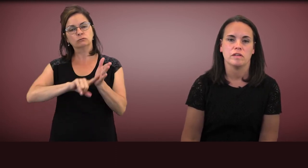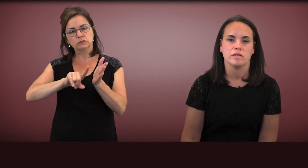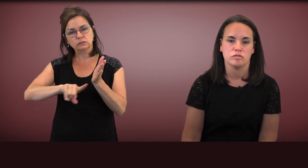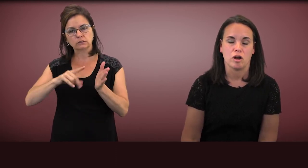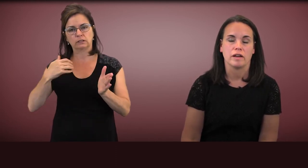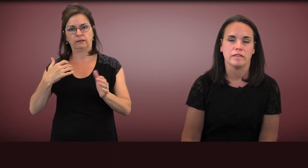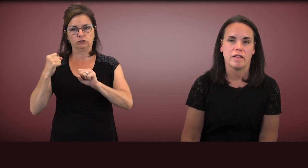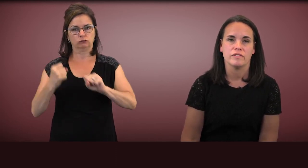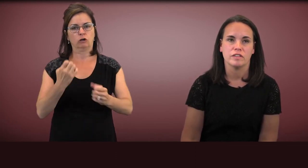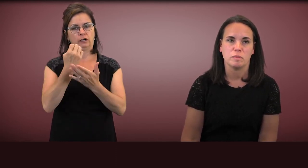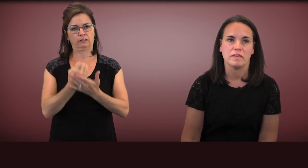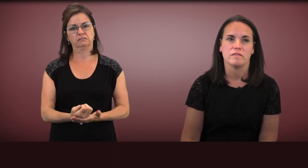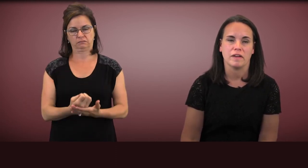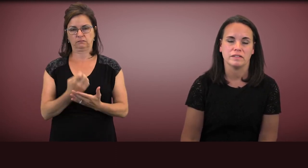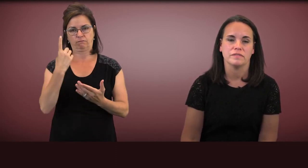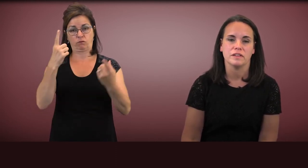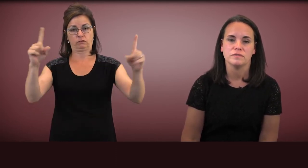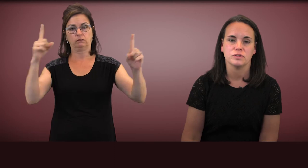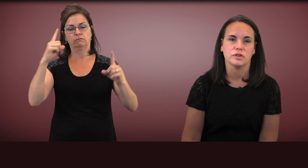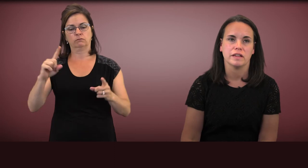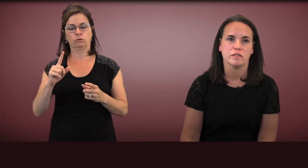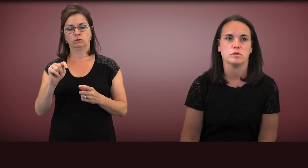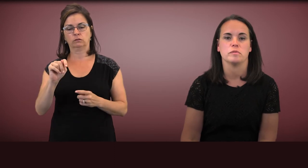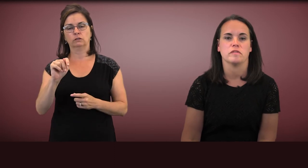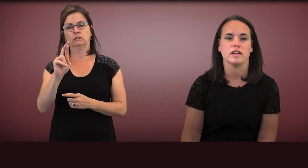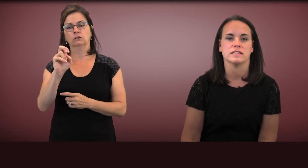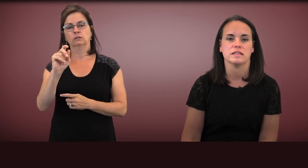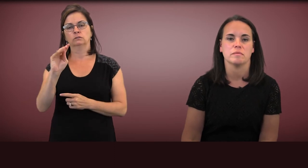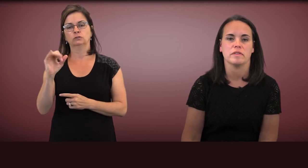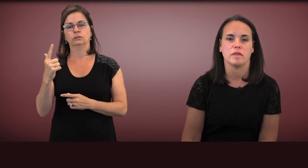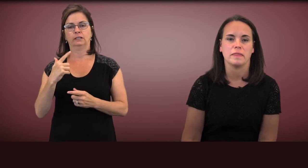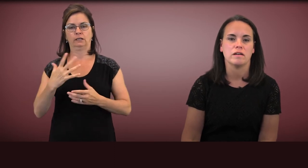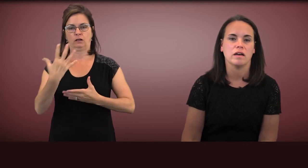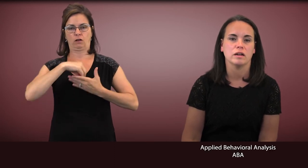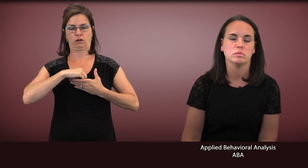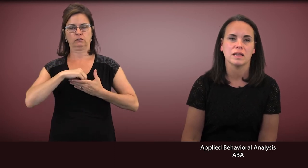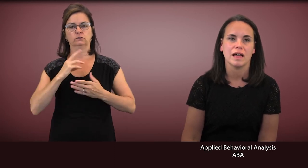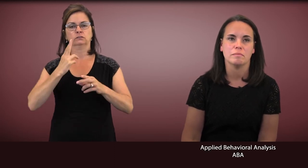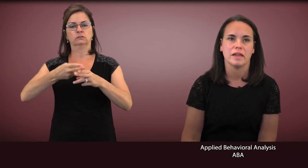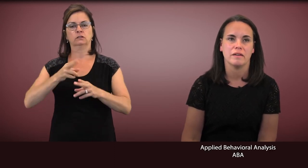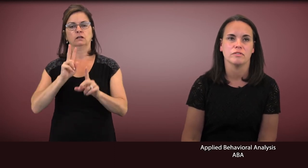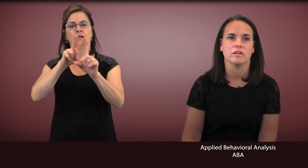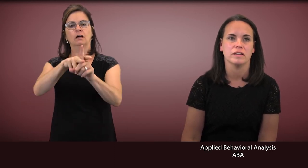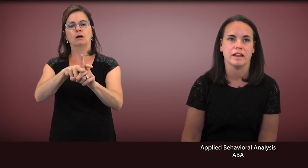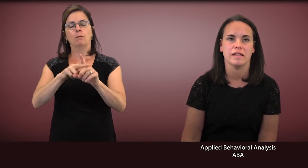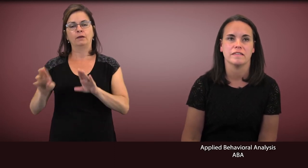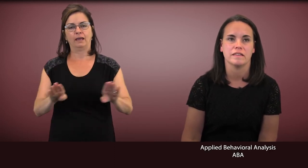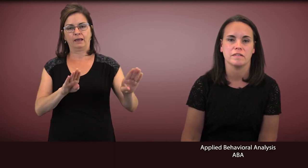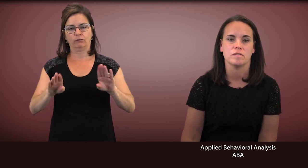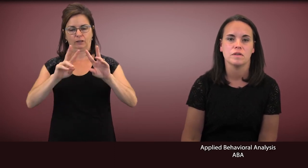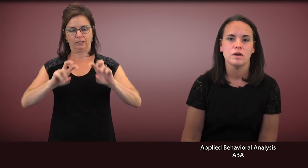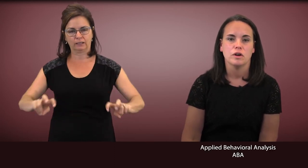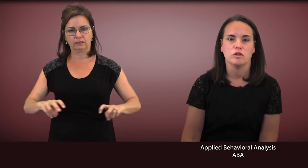the strongest evidence-based effectiveness for treating symptoms of autism is something called Applied Behavioral Analysis,